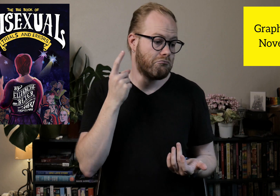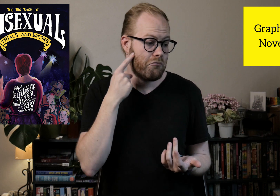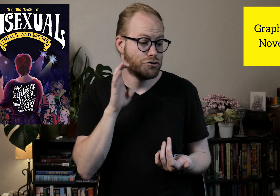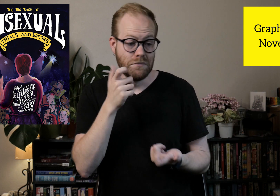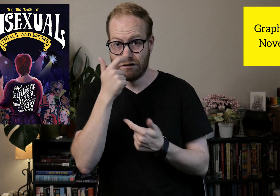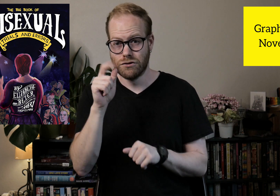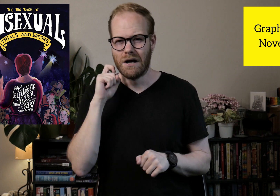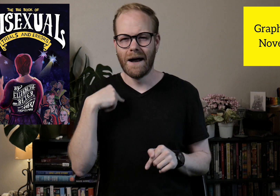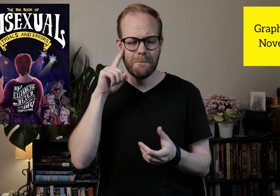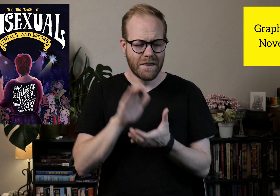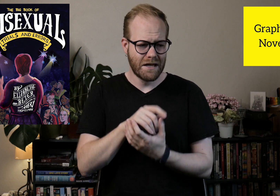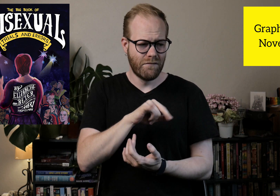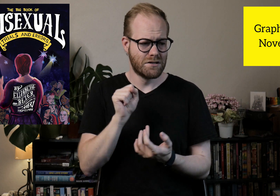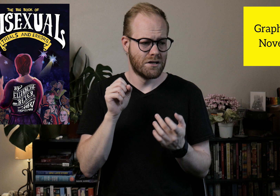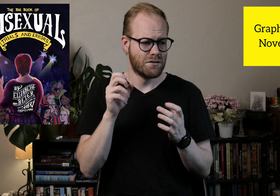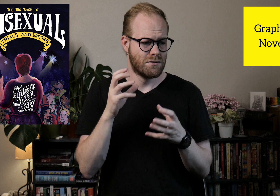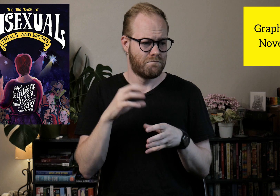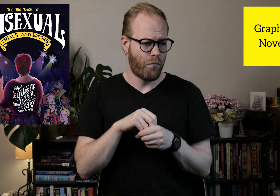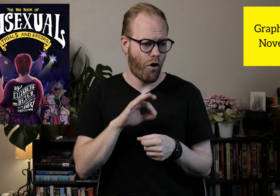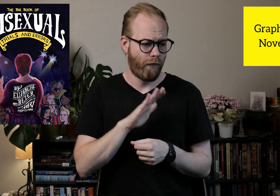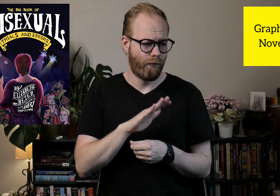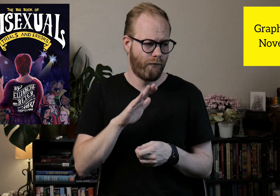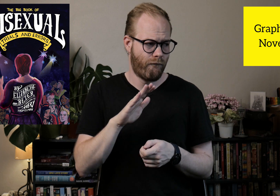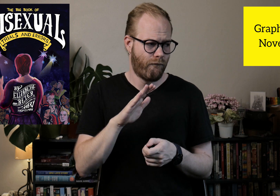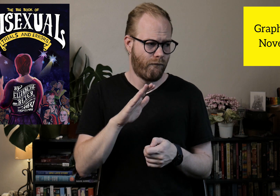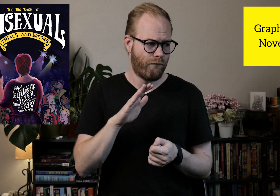I think it should be interesting, because I believe this is a part of her...